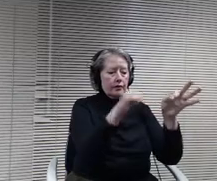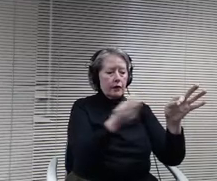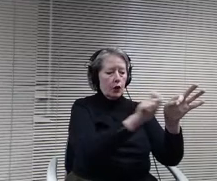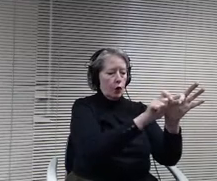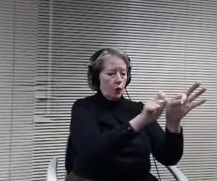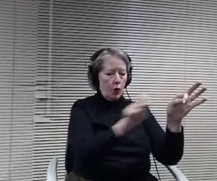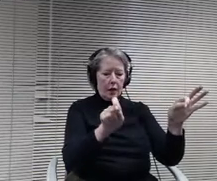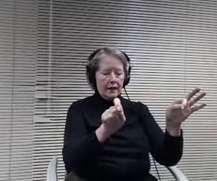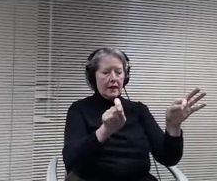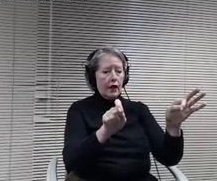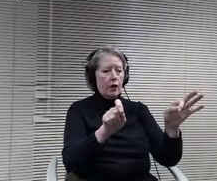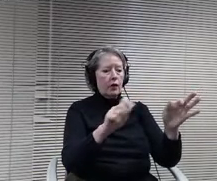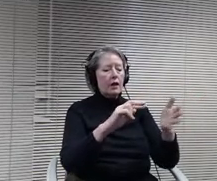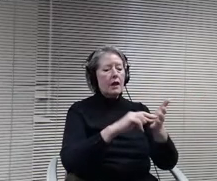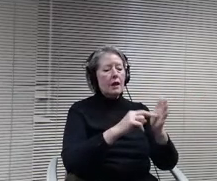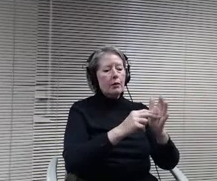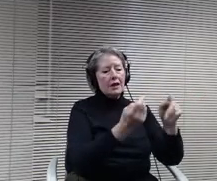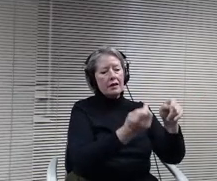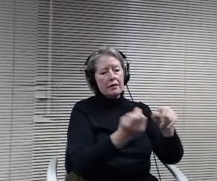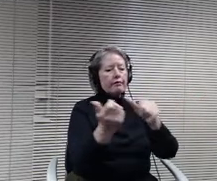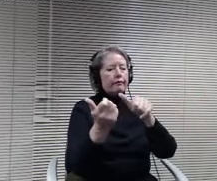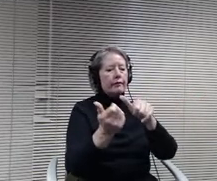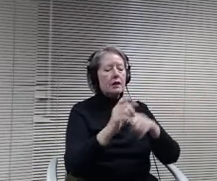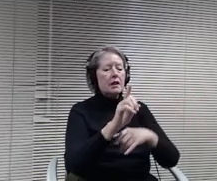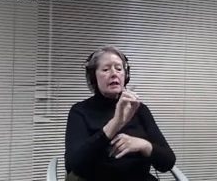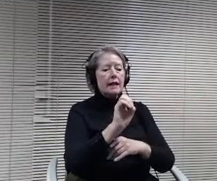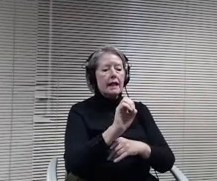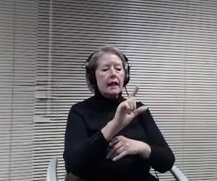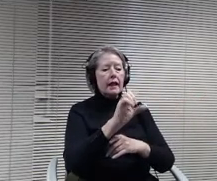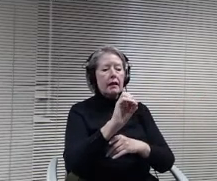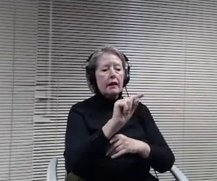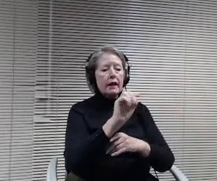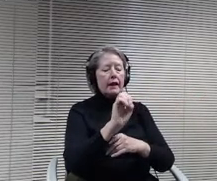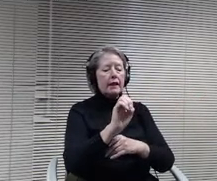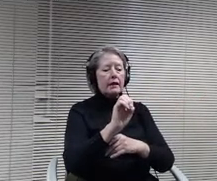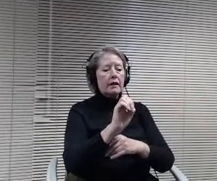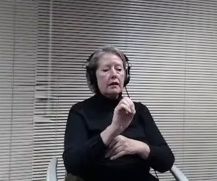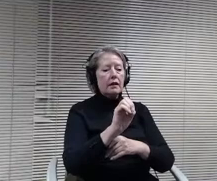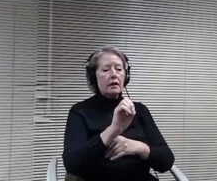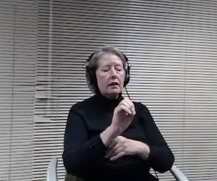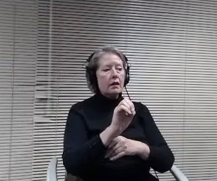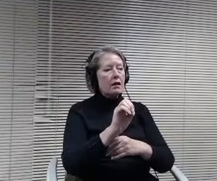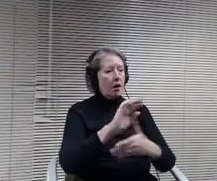copies hard copies as well as visual here to look at on those